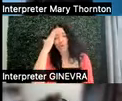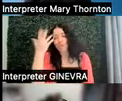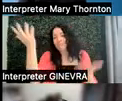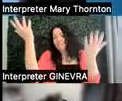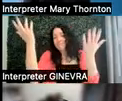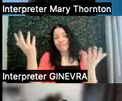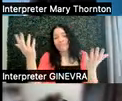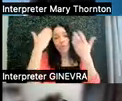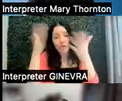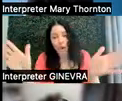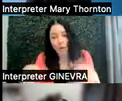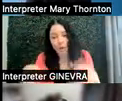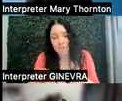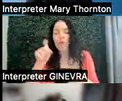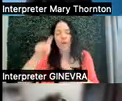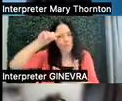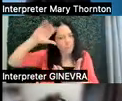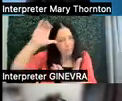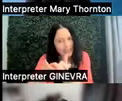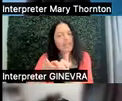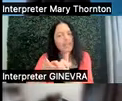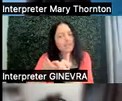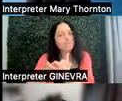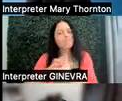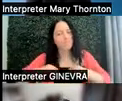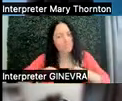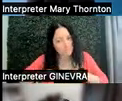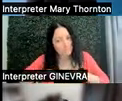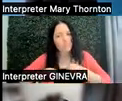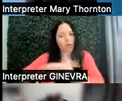and we have to believe what people are telling us,